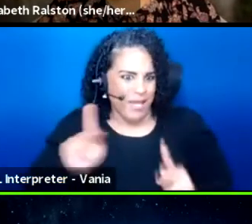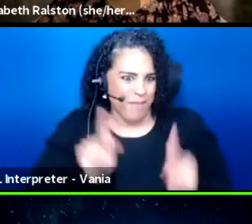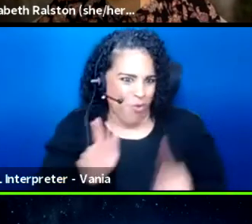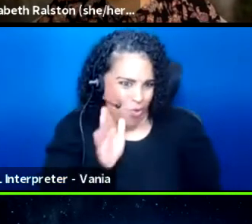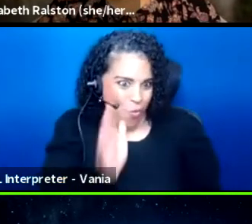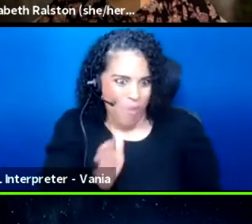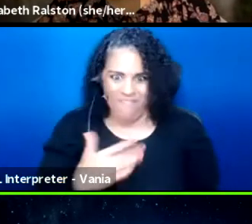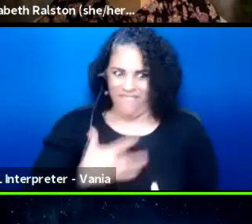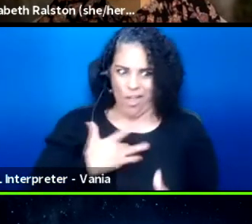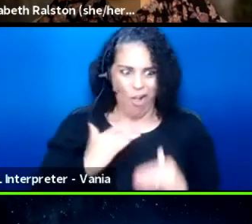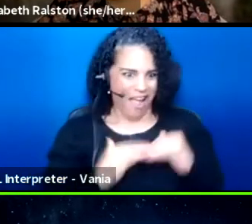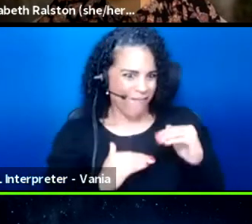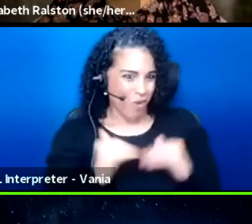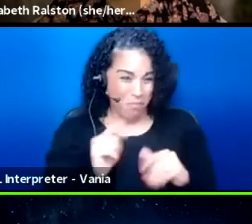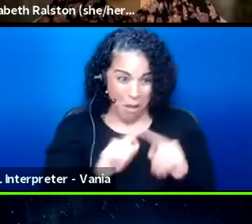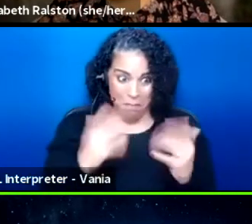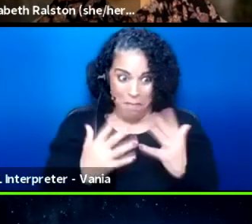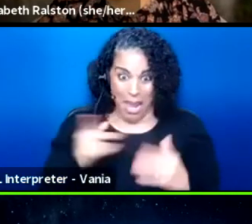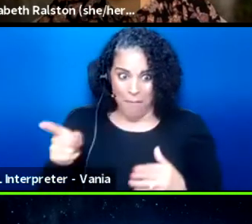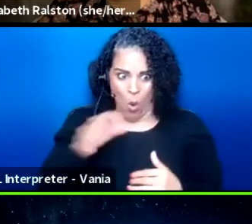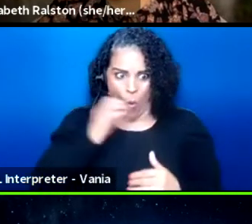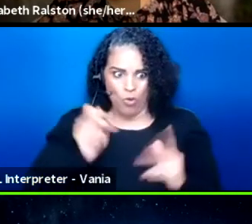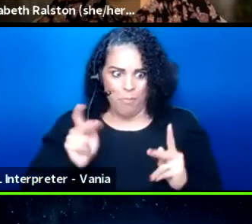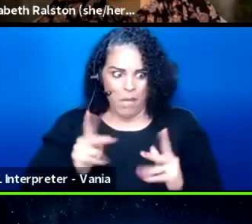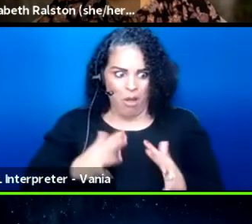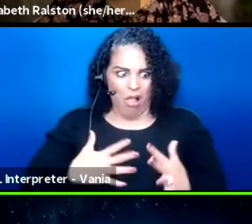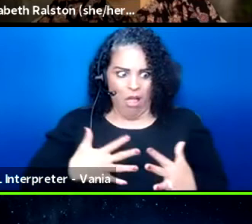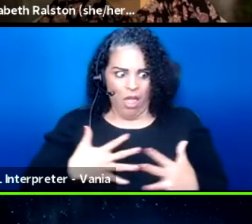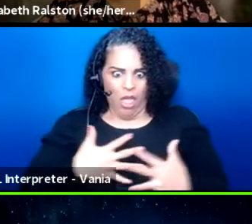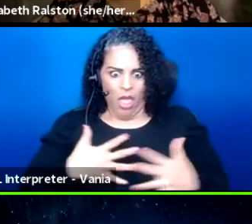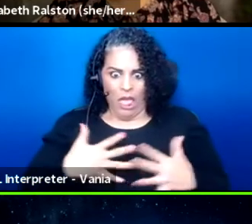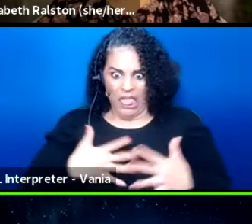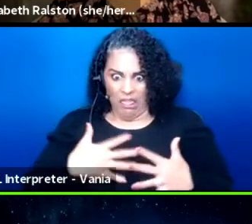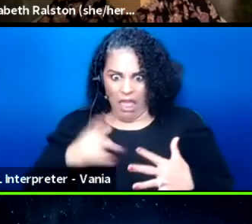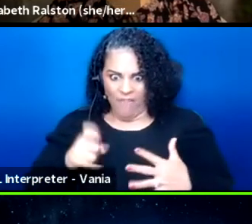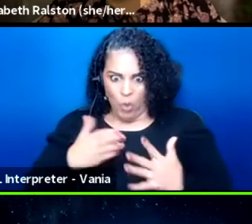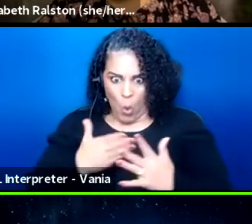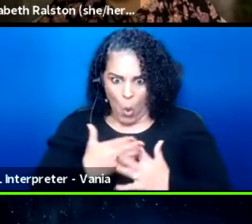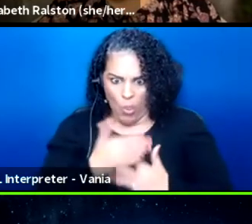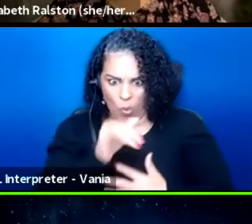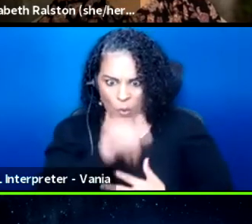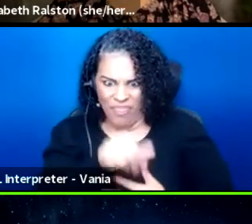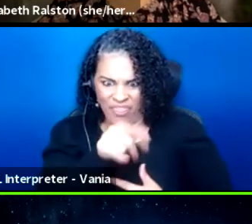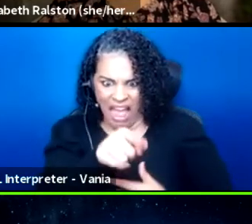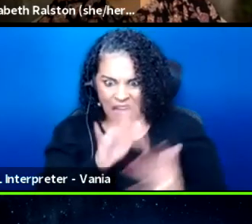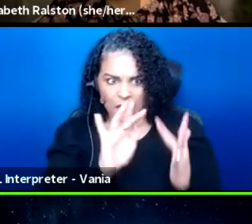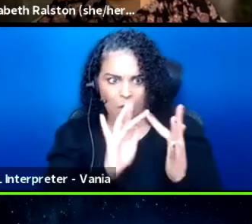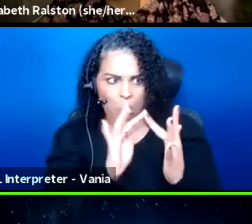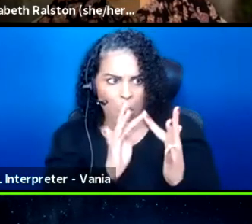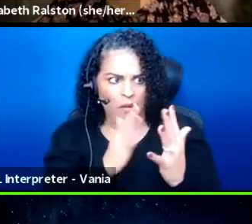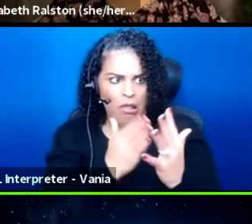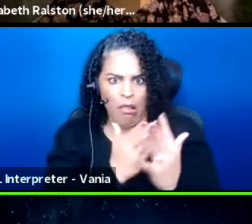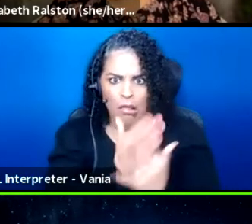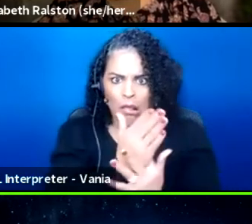so it might be a little intimidating to have to go through that kind of portal in order to gain access,